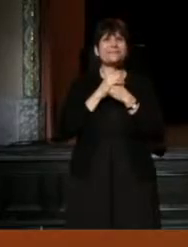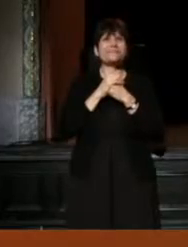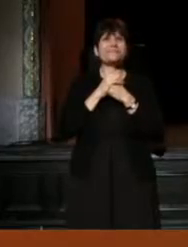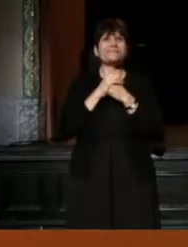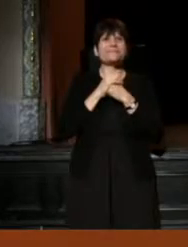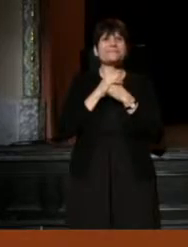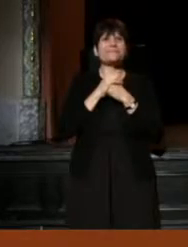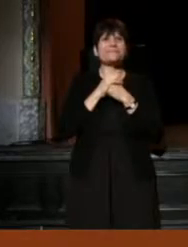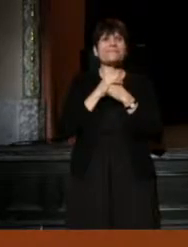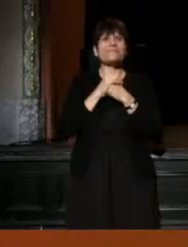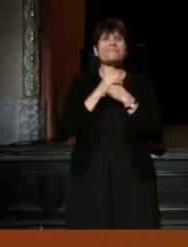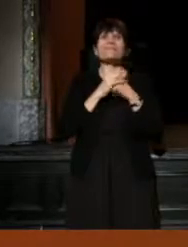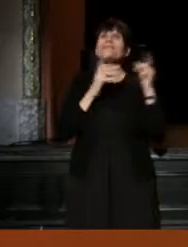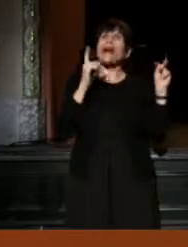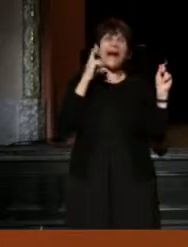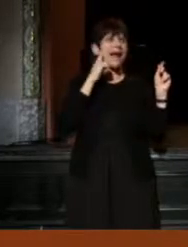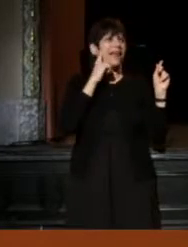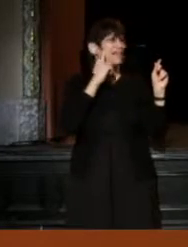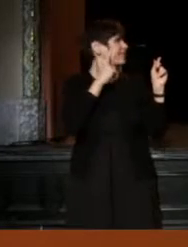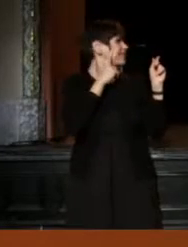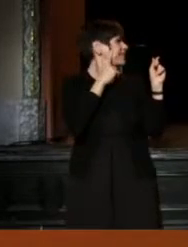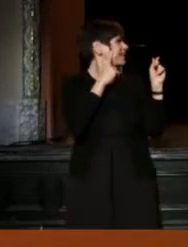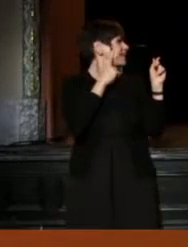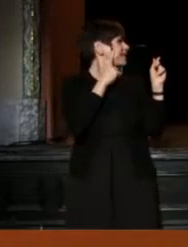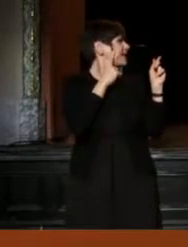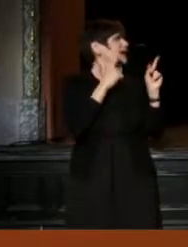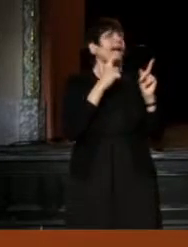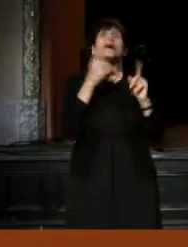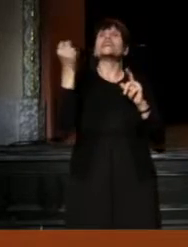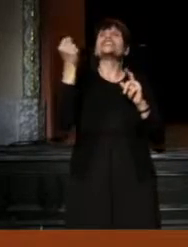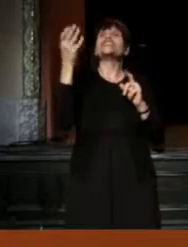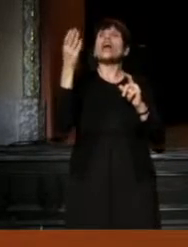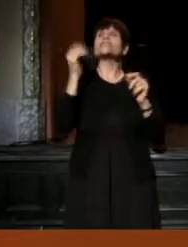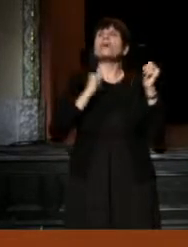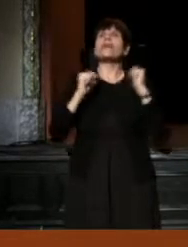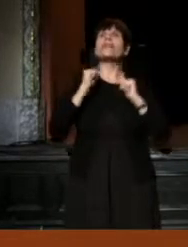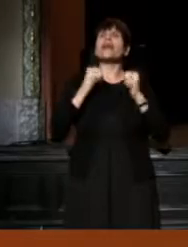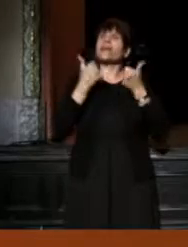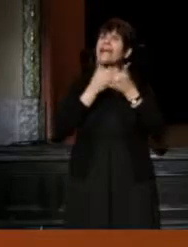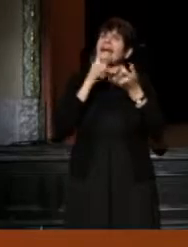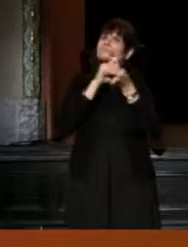(Jim) I think your arrival at The Shakespeare Theater was a game changer in itself.